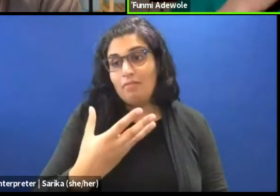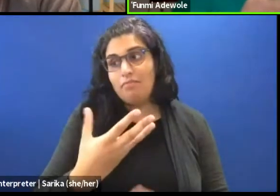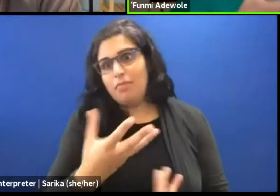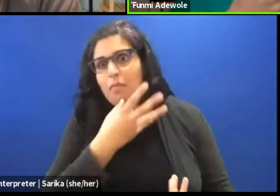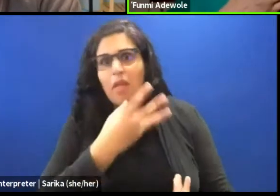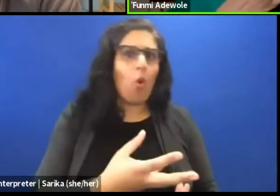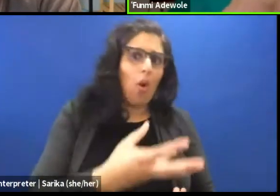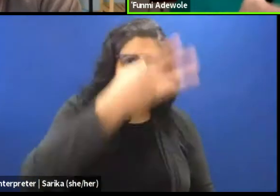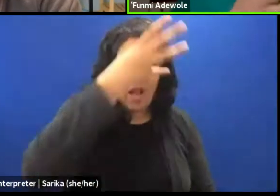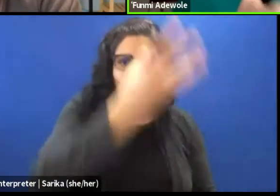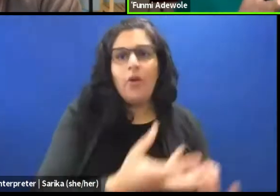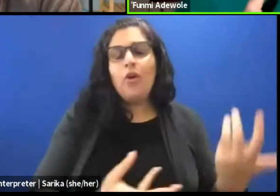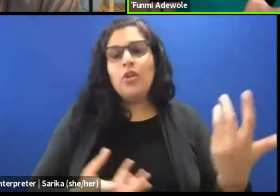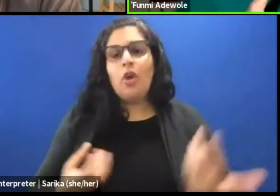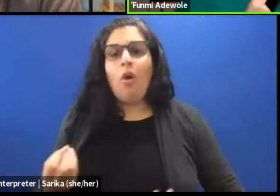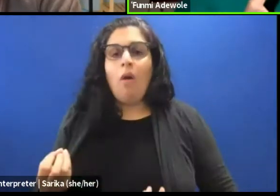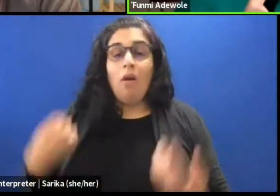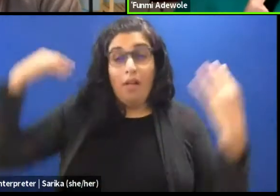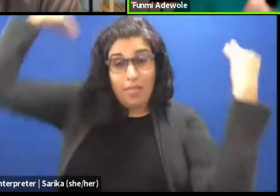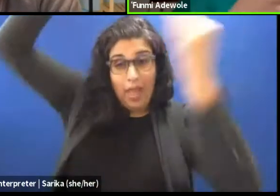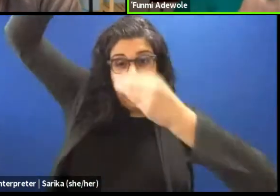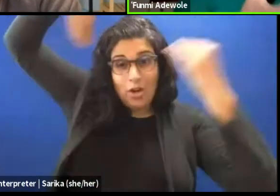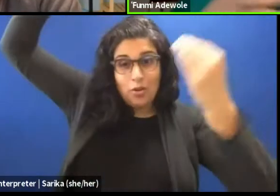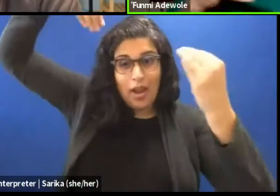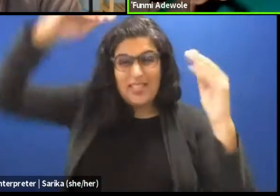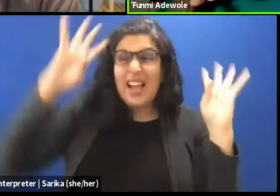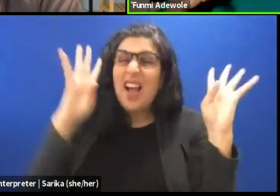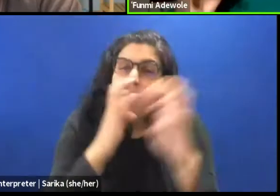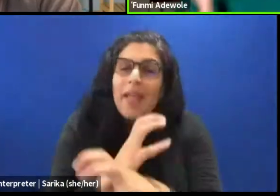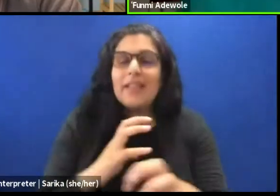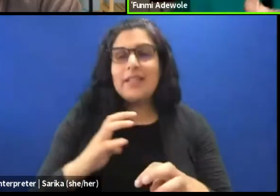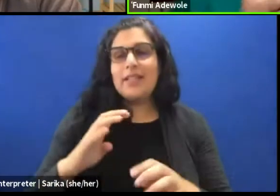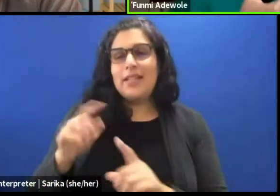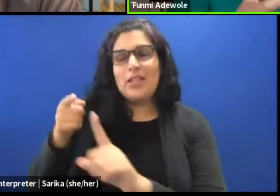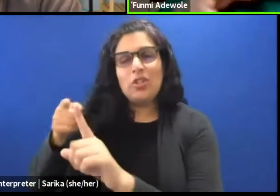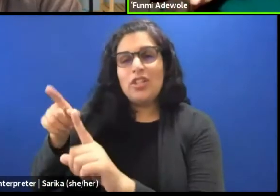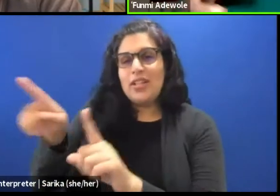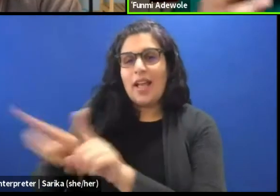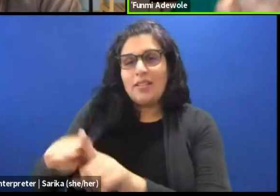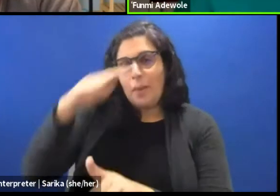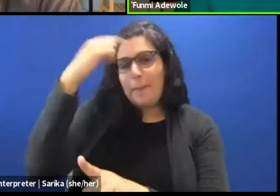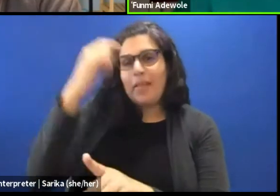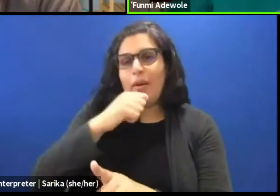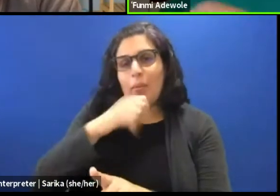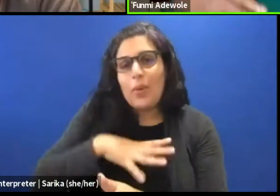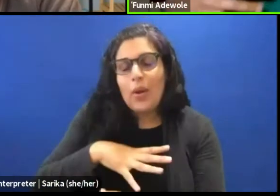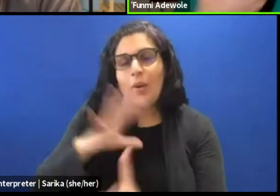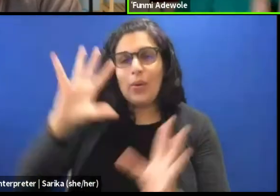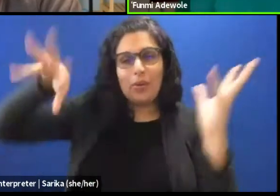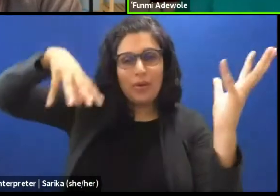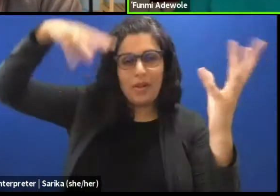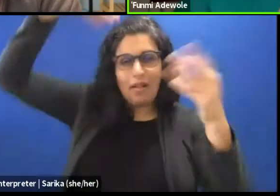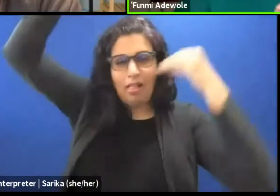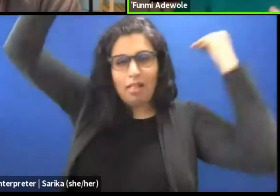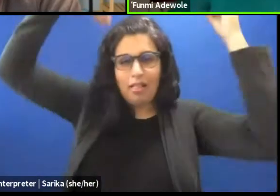And the head wrap is something that sort of symbolizes complexity could be made in different parts of the world,